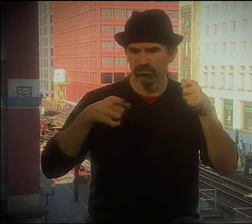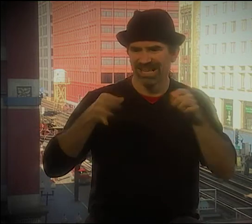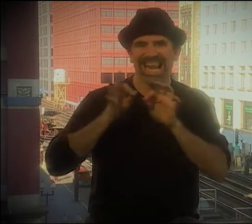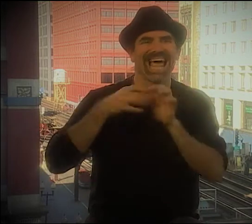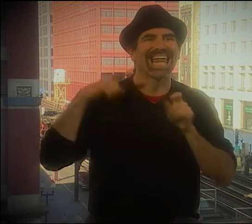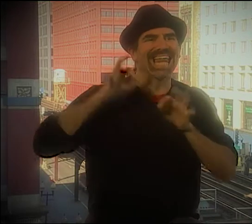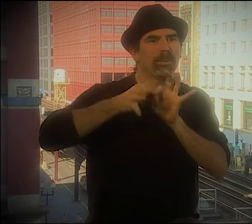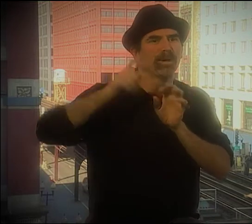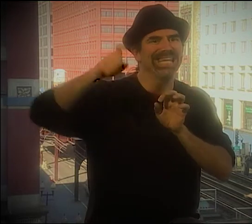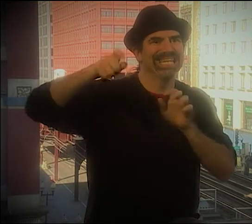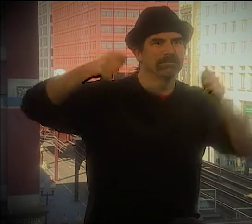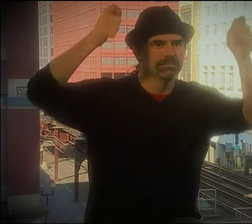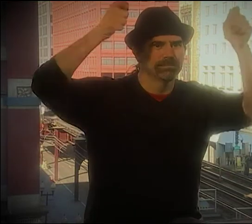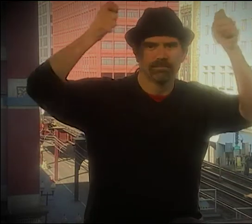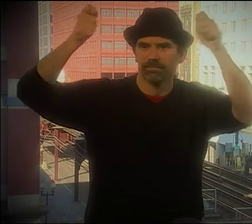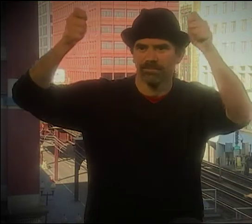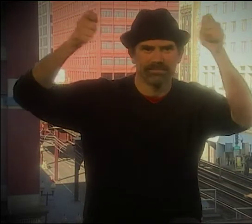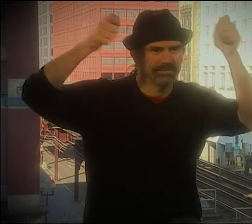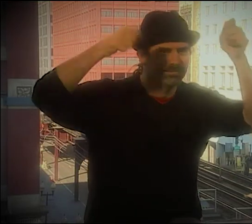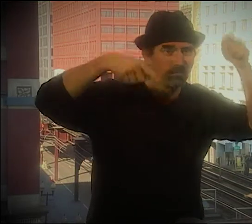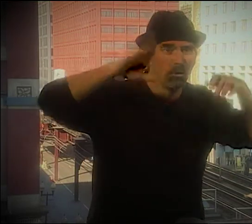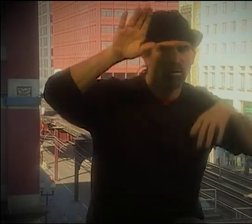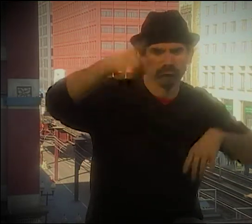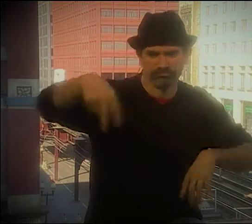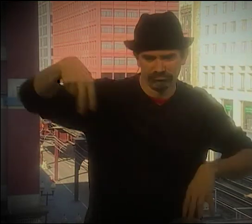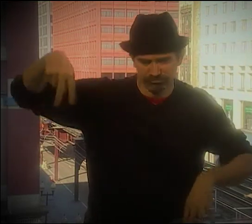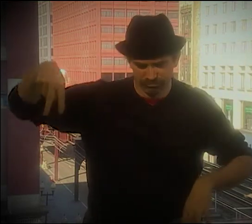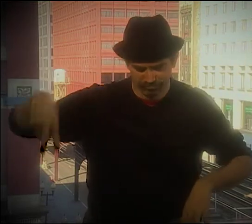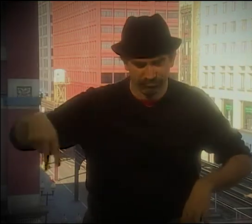"NOW LISTEN. READY?"